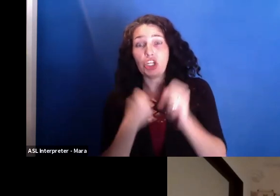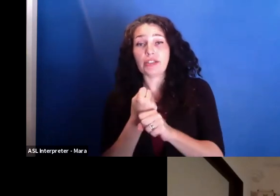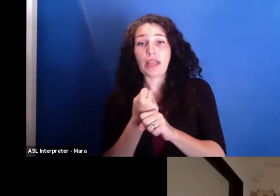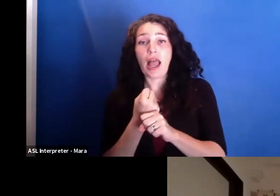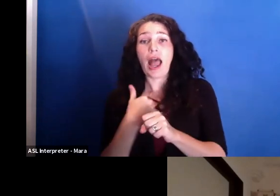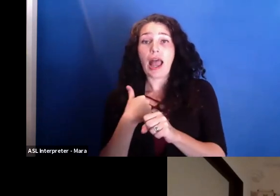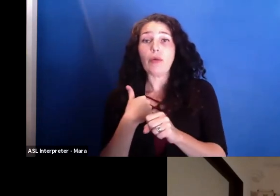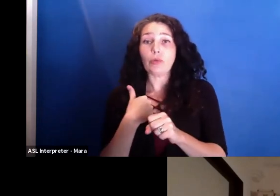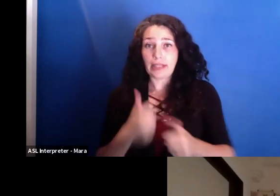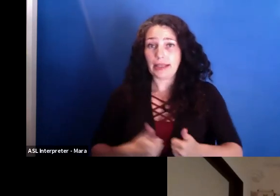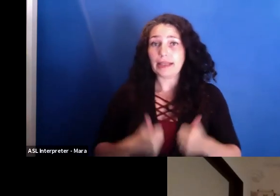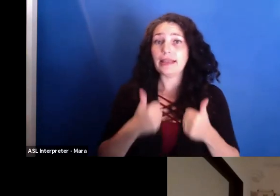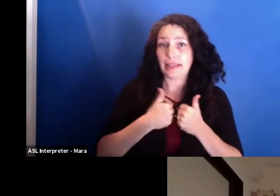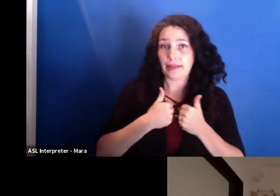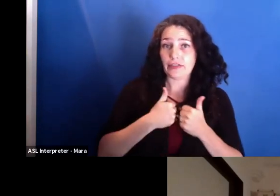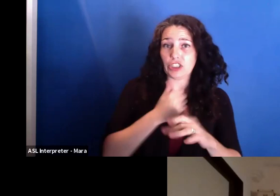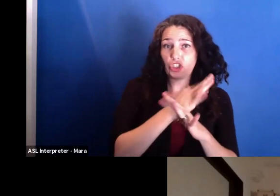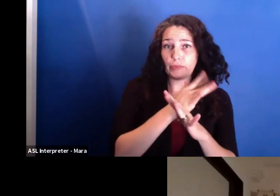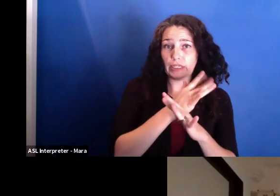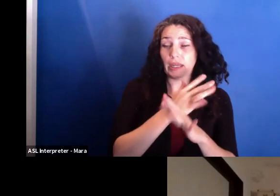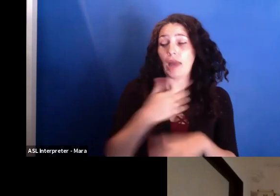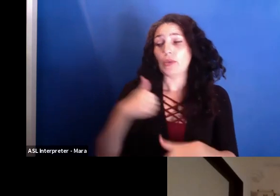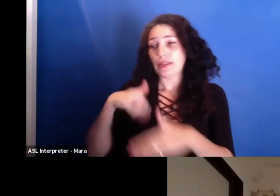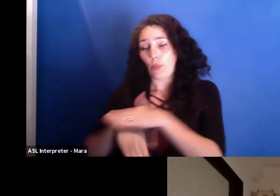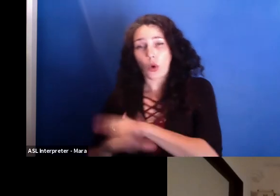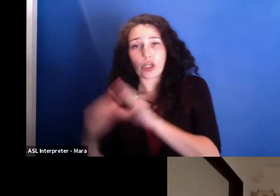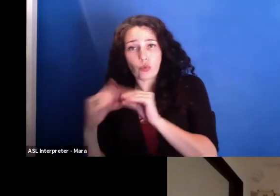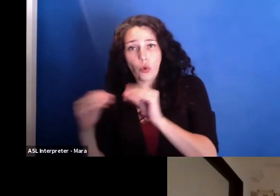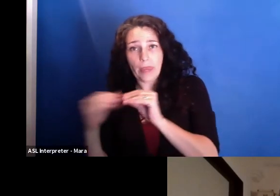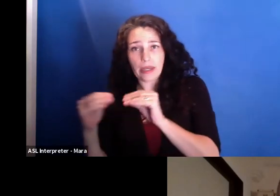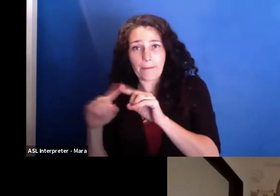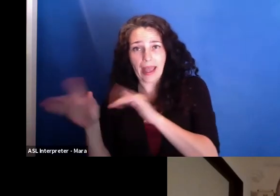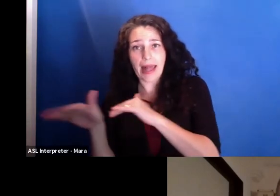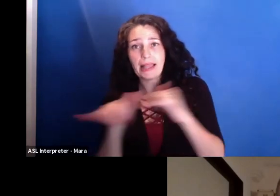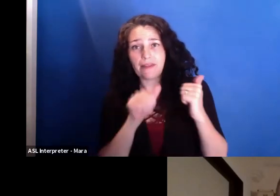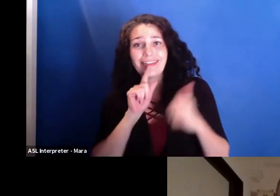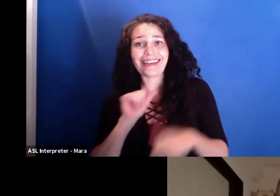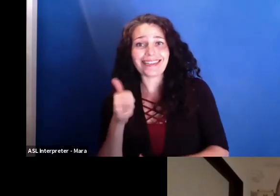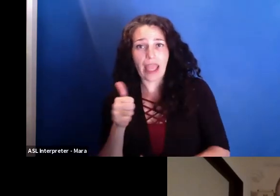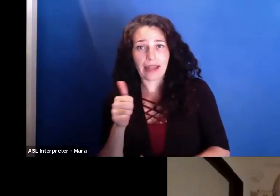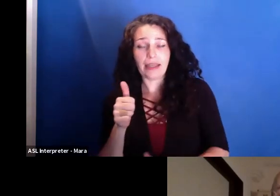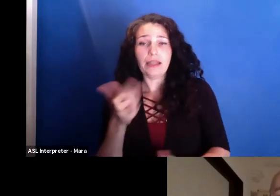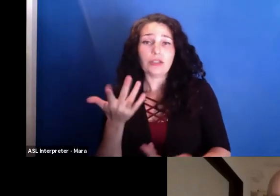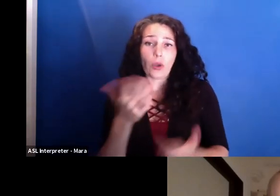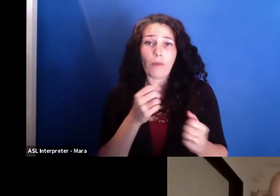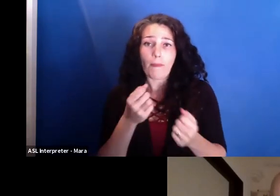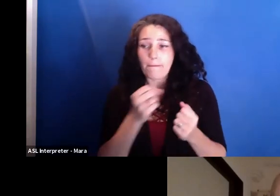And I left Romania when I was 10. And here, I encountered the first story